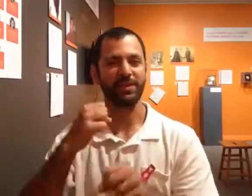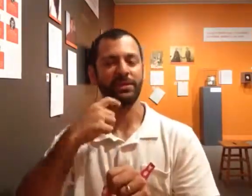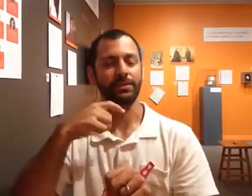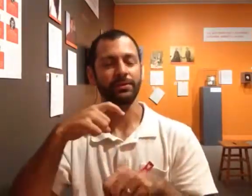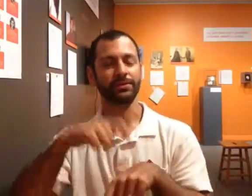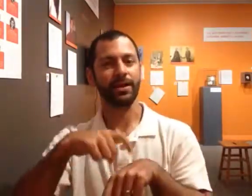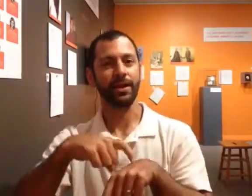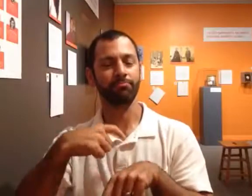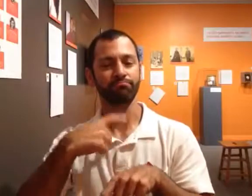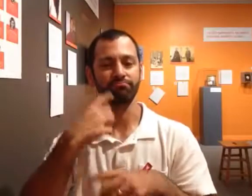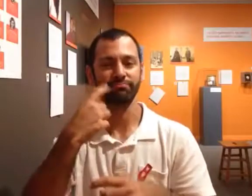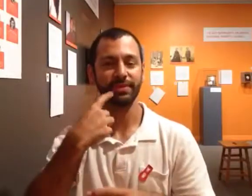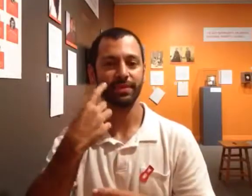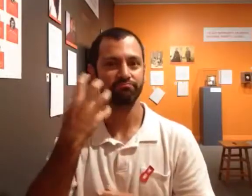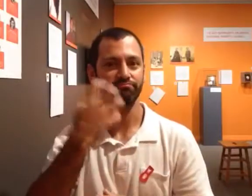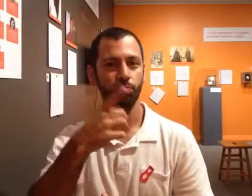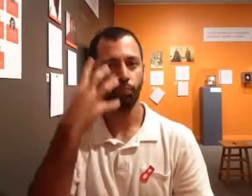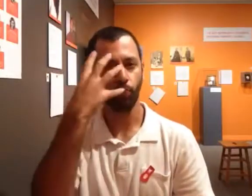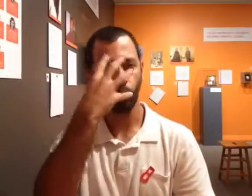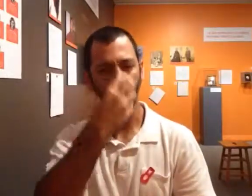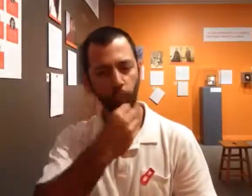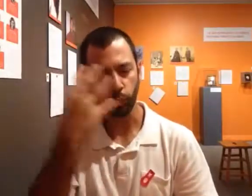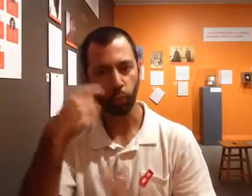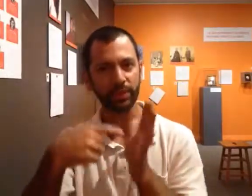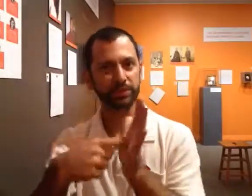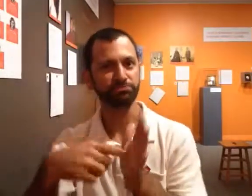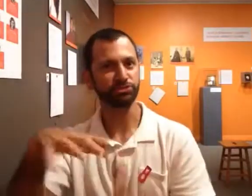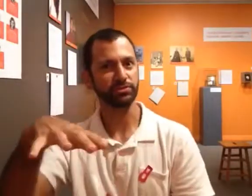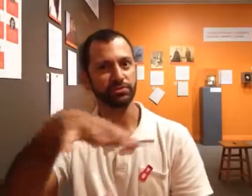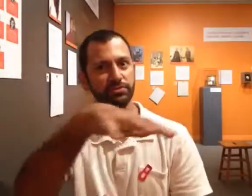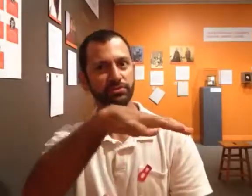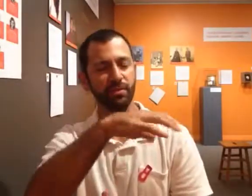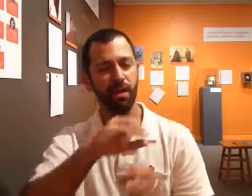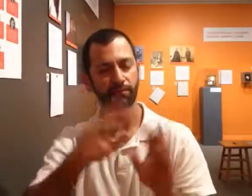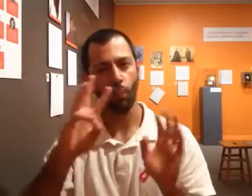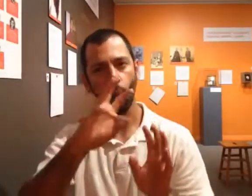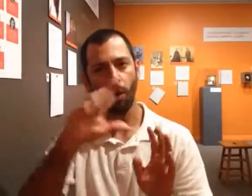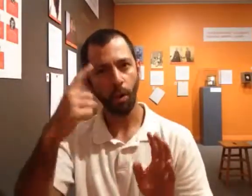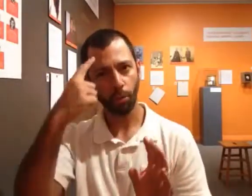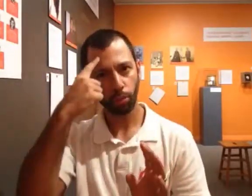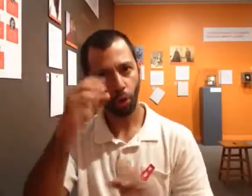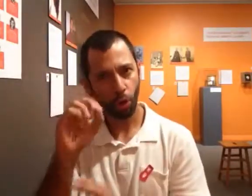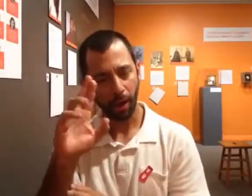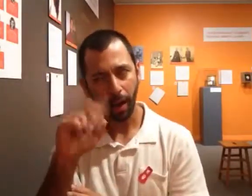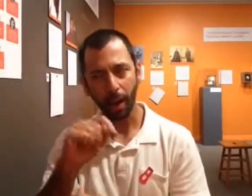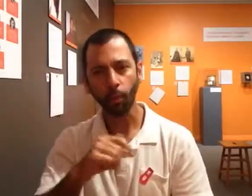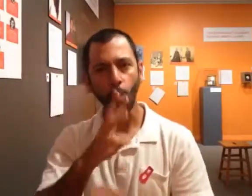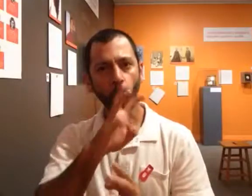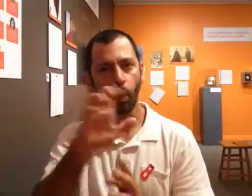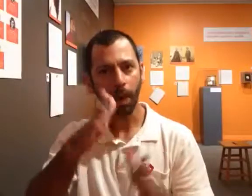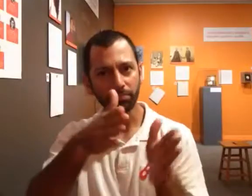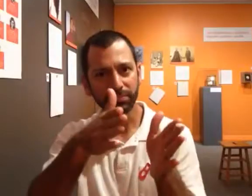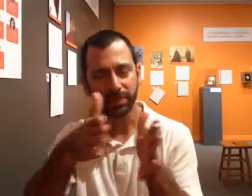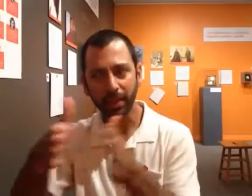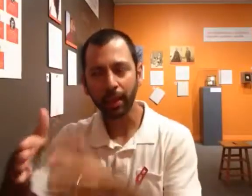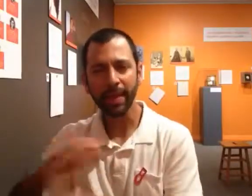I want to take the time to mention that this is a beautiful exhibit. It was obviously well thought out, well planned,